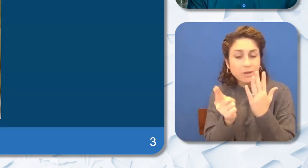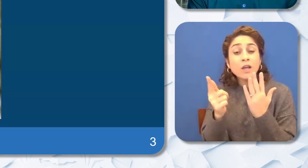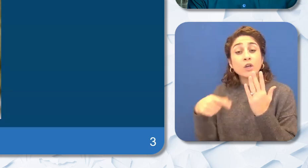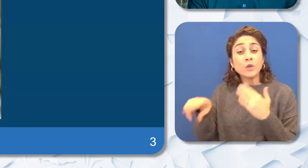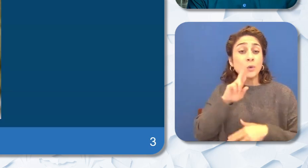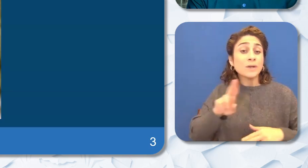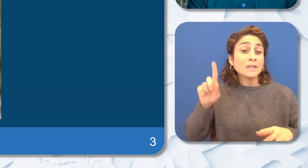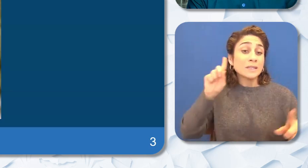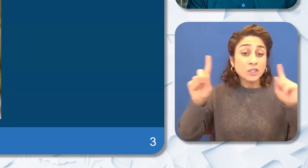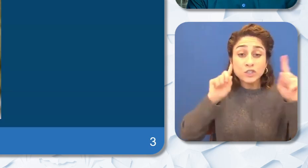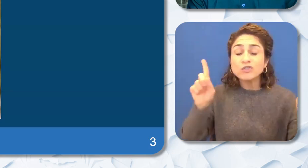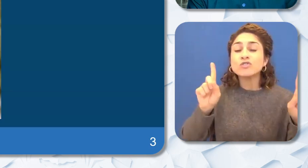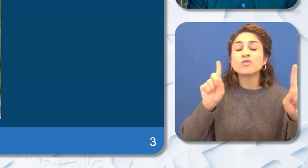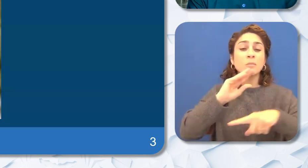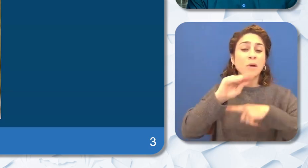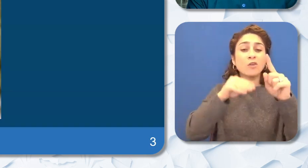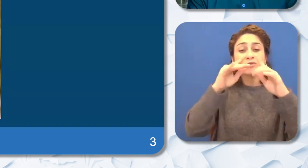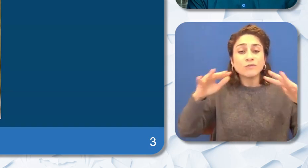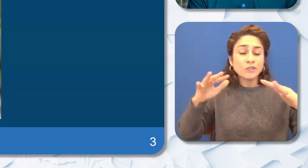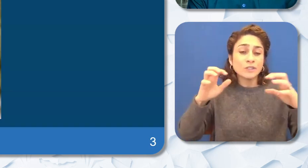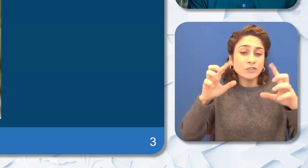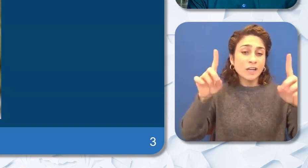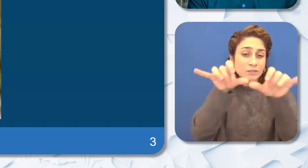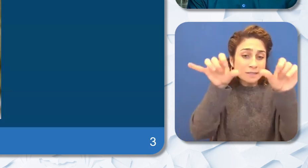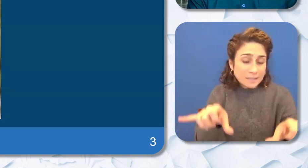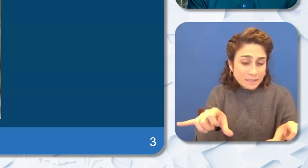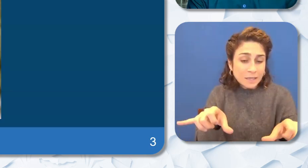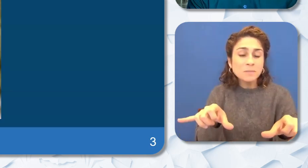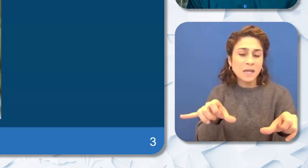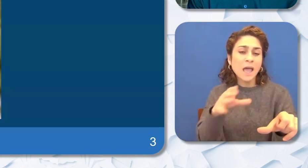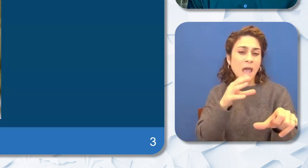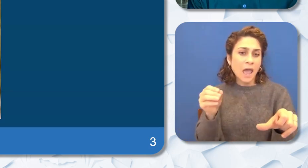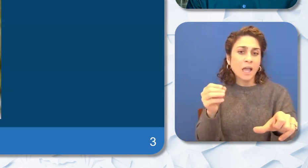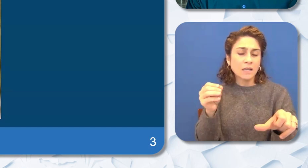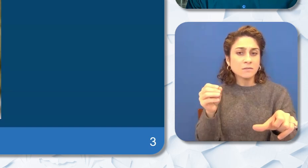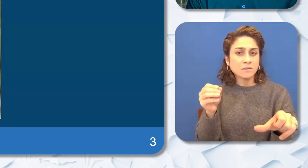systems that are not only obvious to the eye but felt by all parties involved including